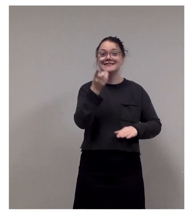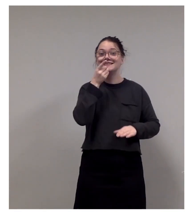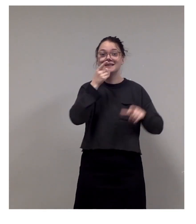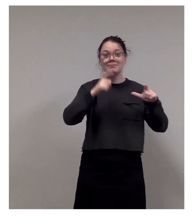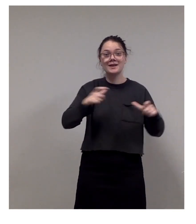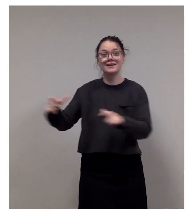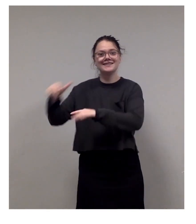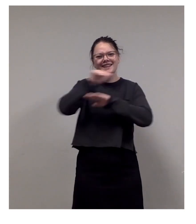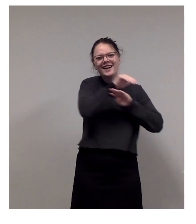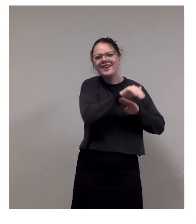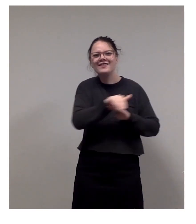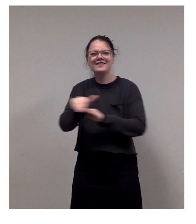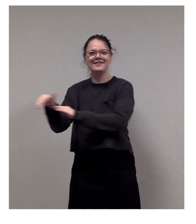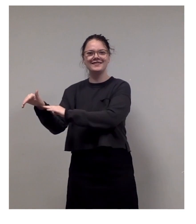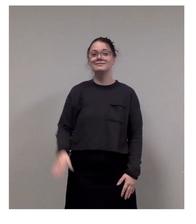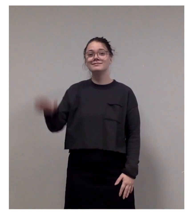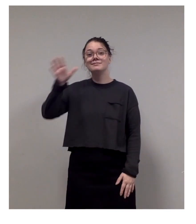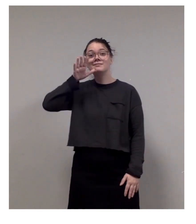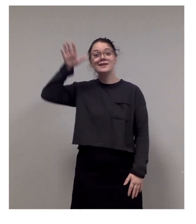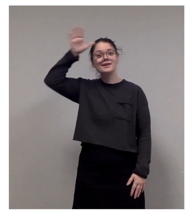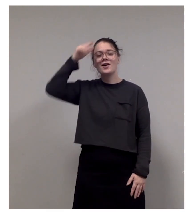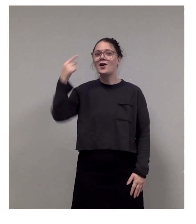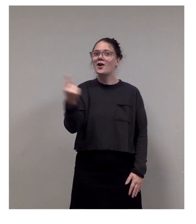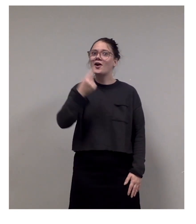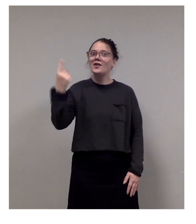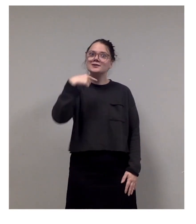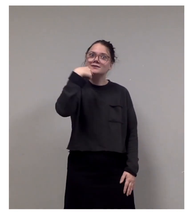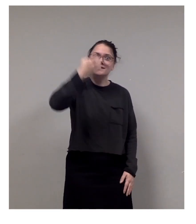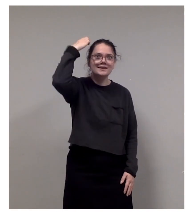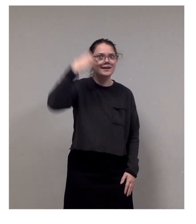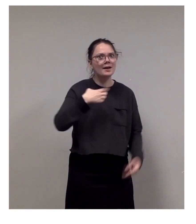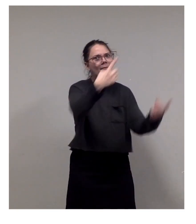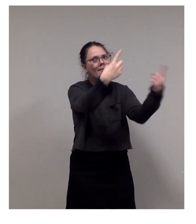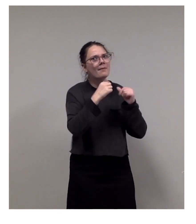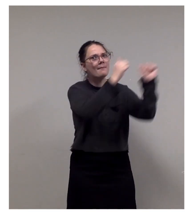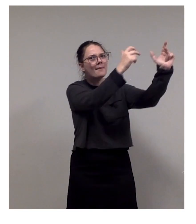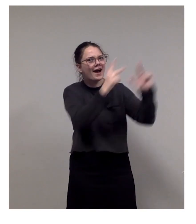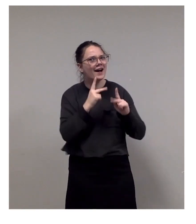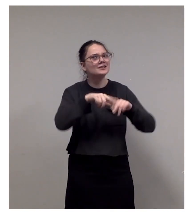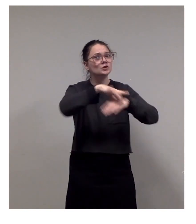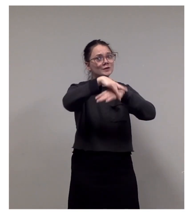her parents always say. "You dinner's getting cold!"